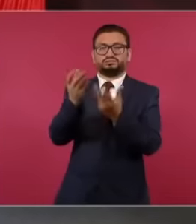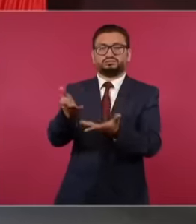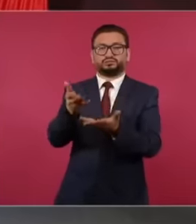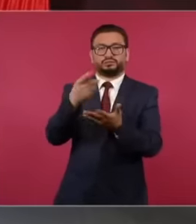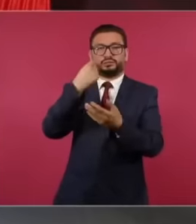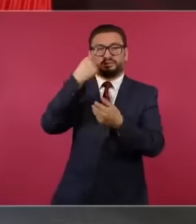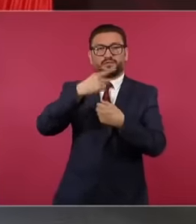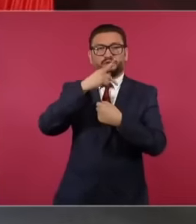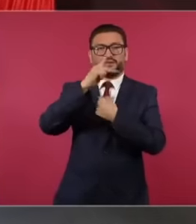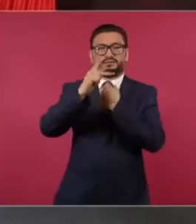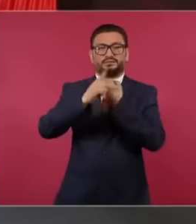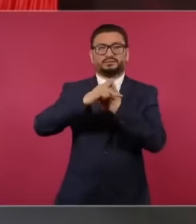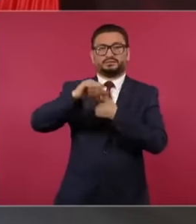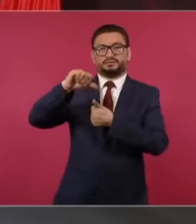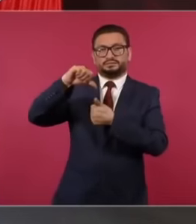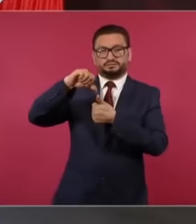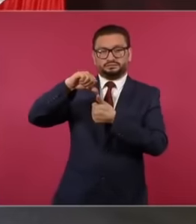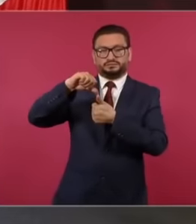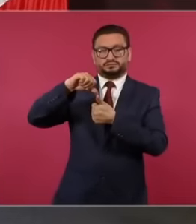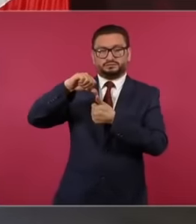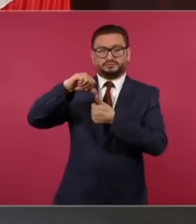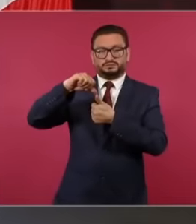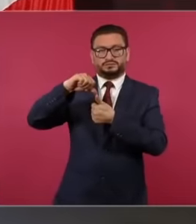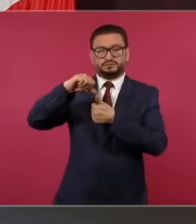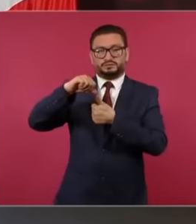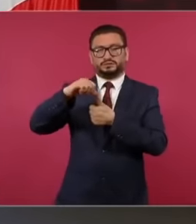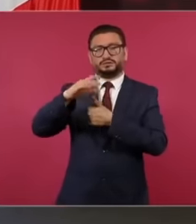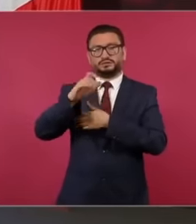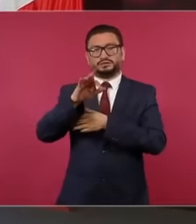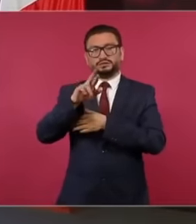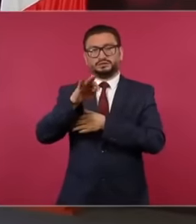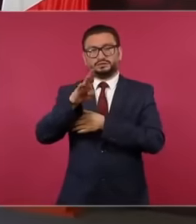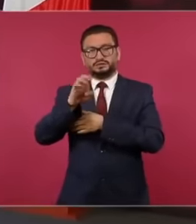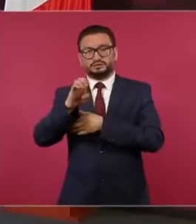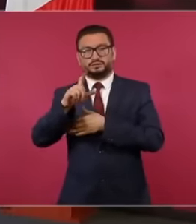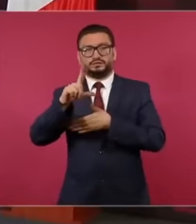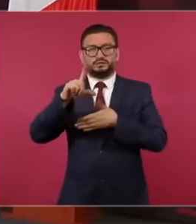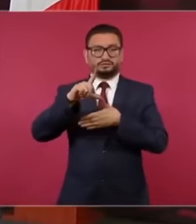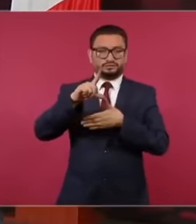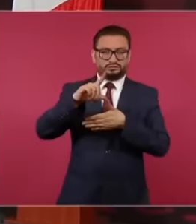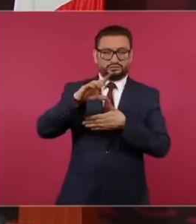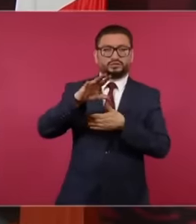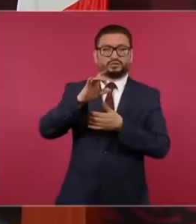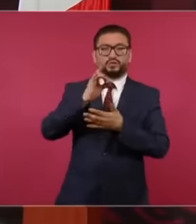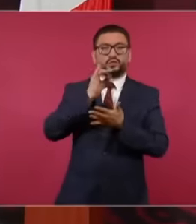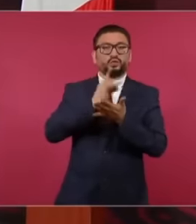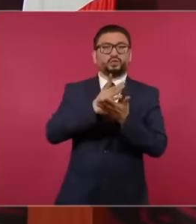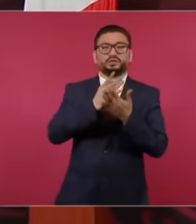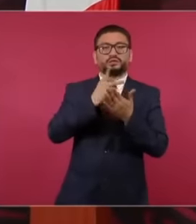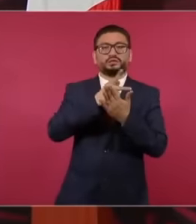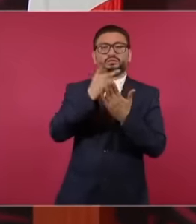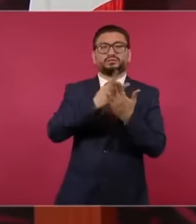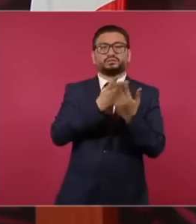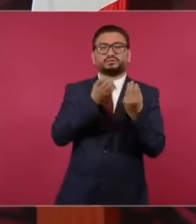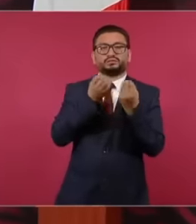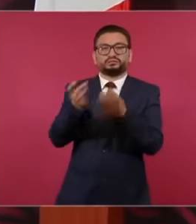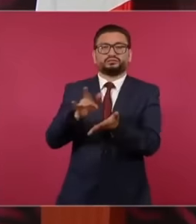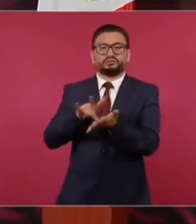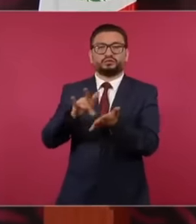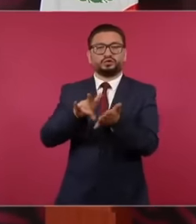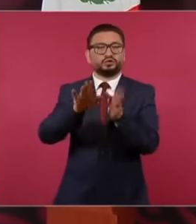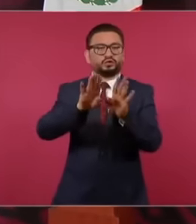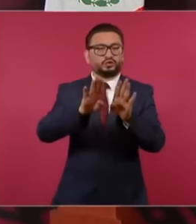Central American countries in the Caribbean of Latin America through the so-called